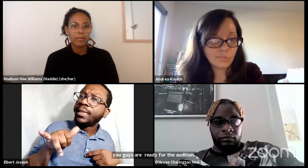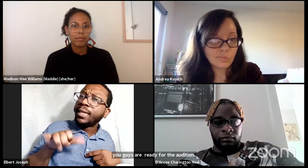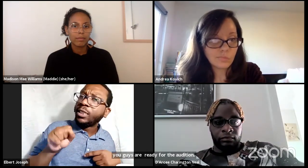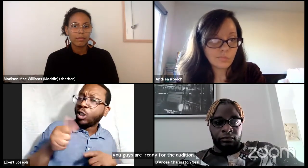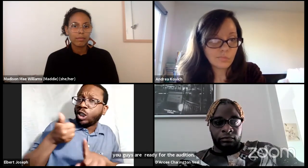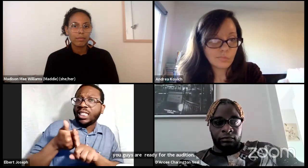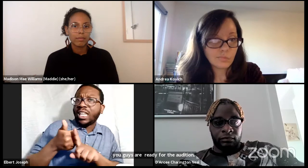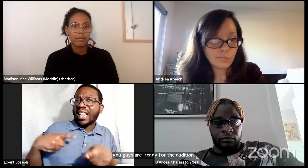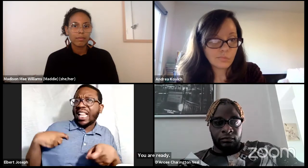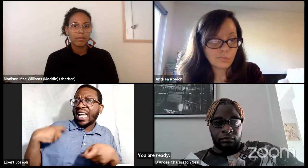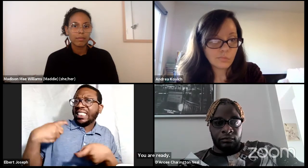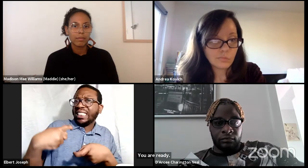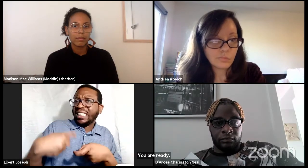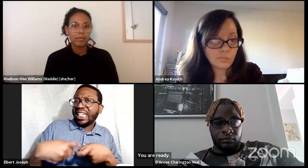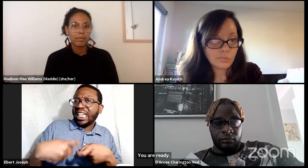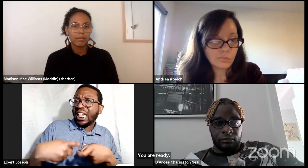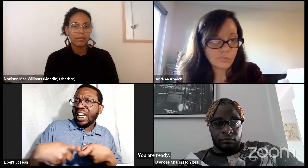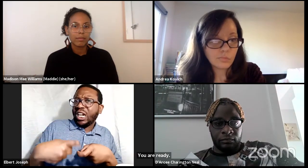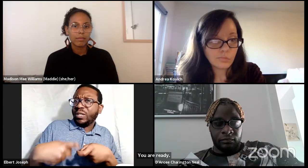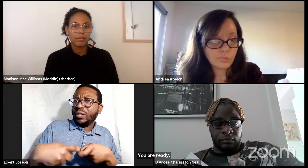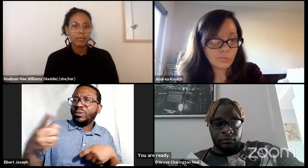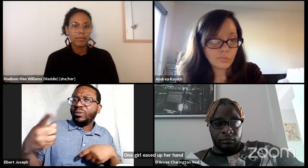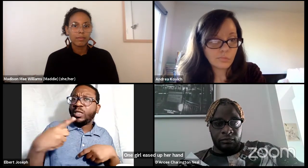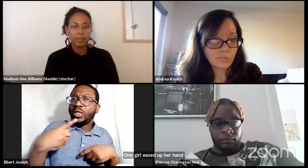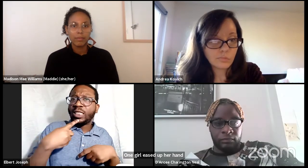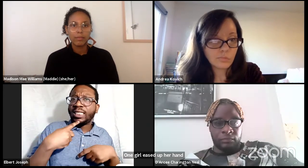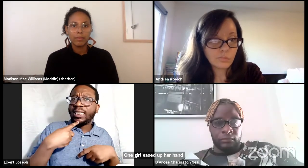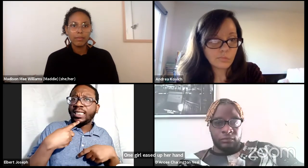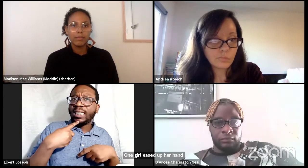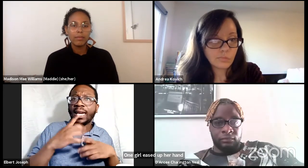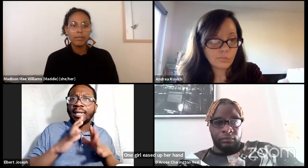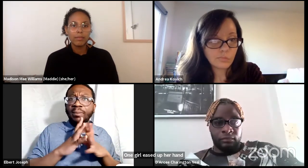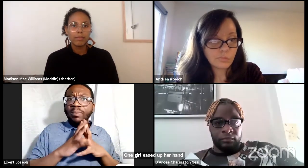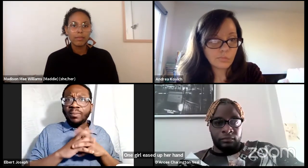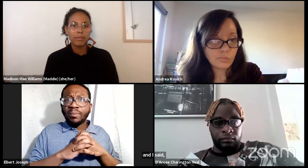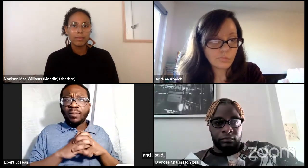And I said, yes, it was a Latina a little girl.